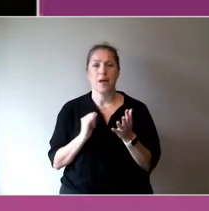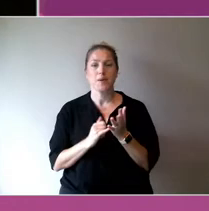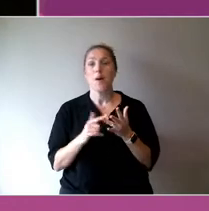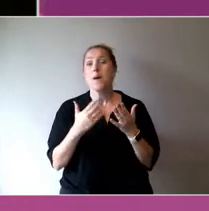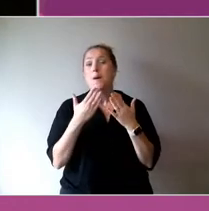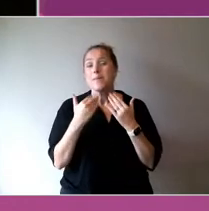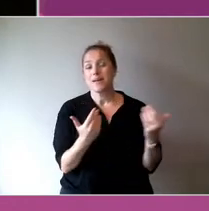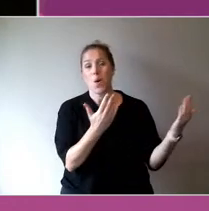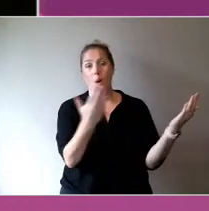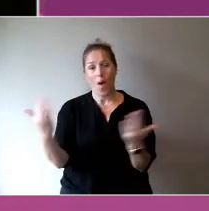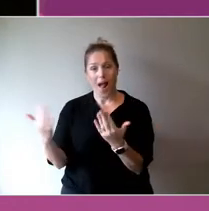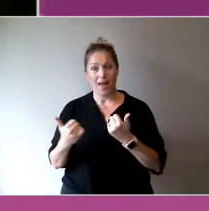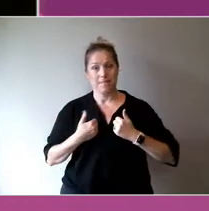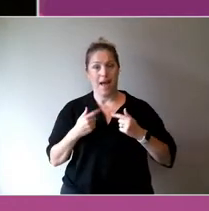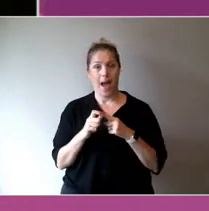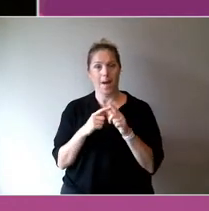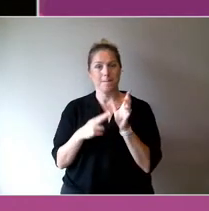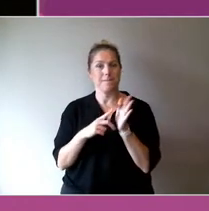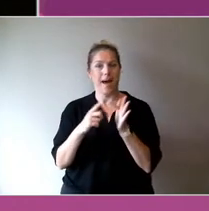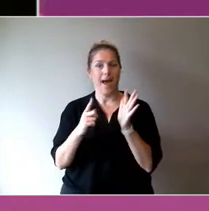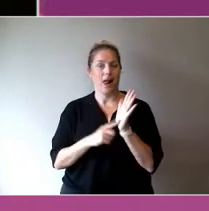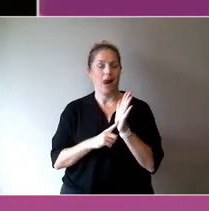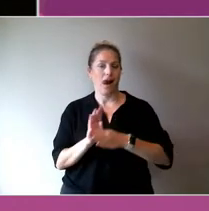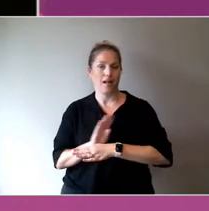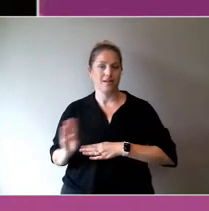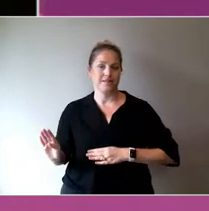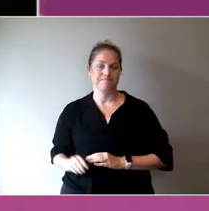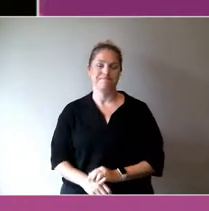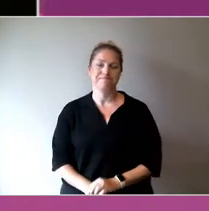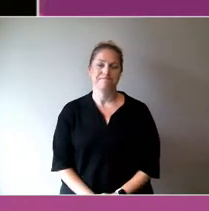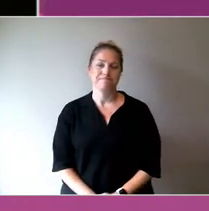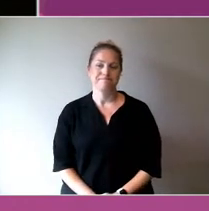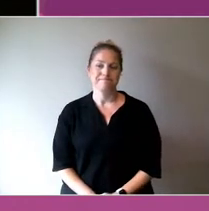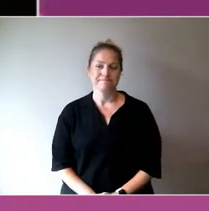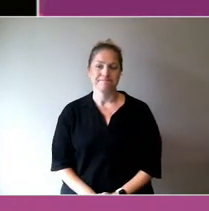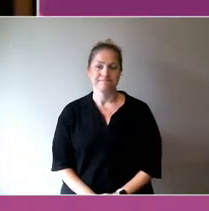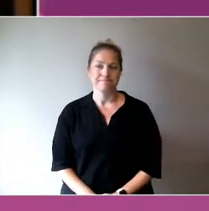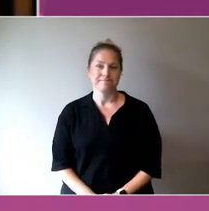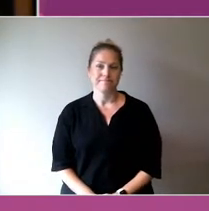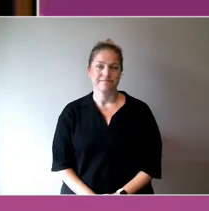We've got a lot of really